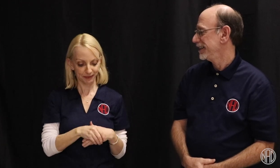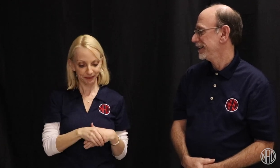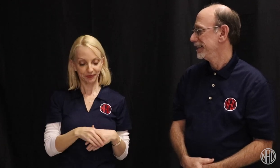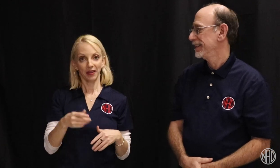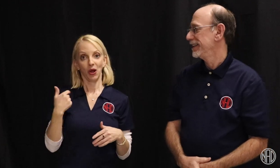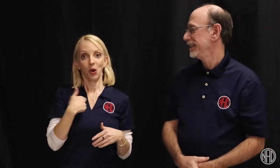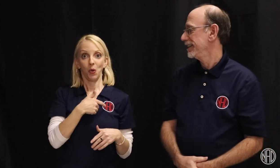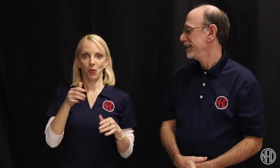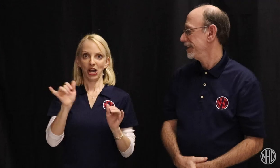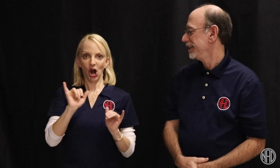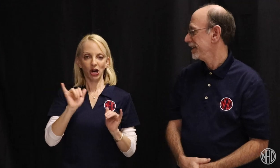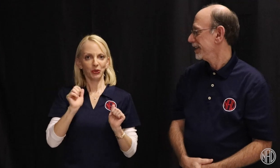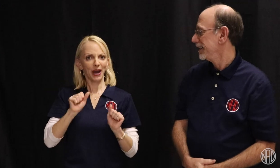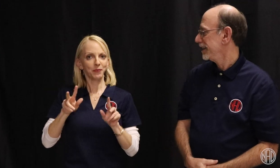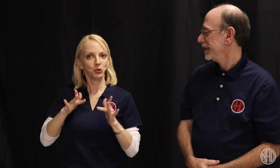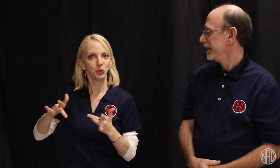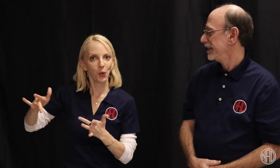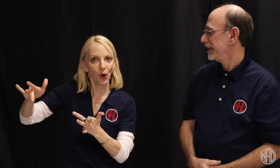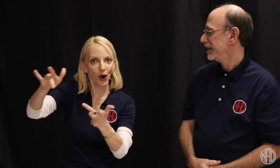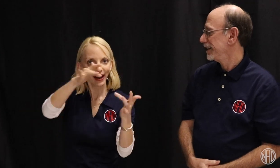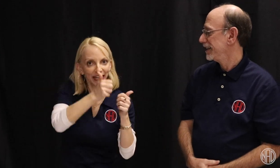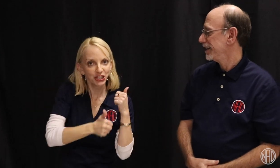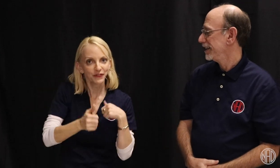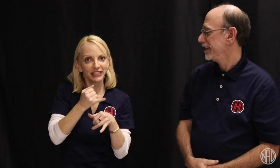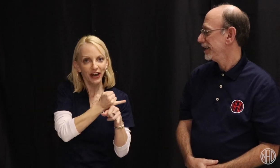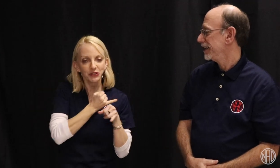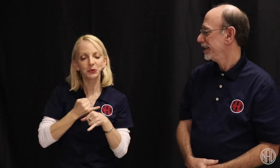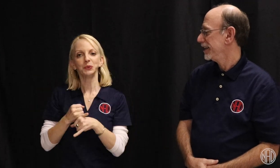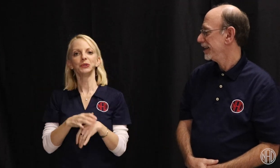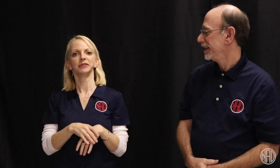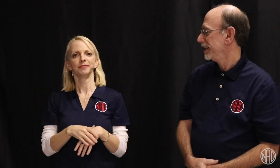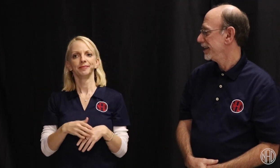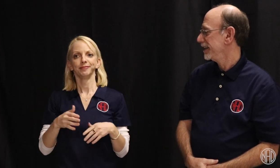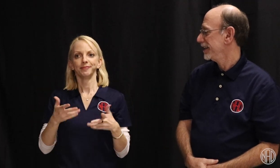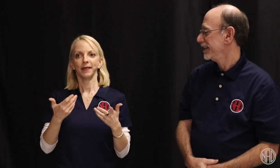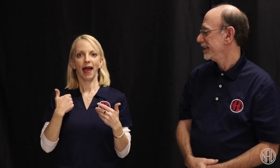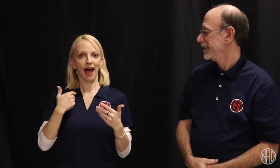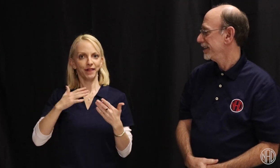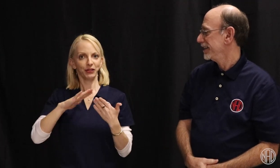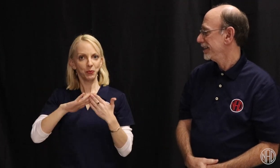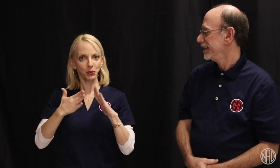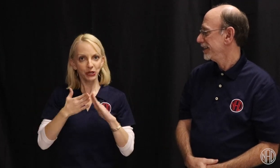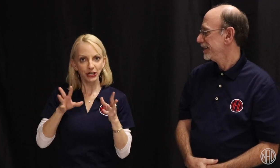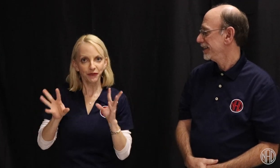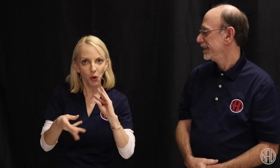We were also able to tour each of the deaf schools and had community forums